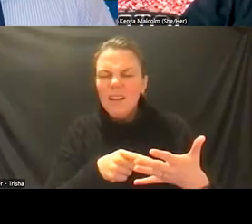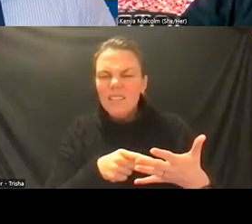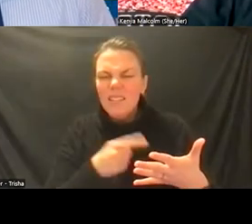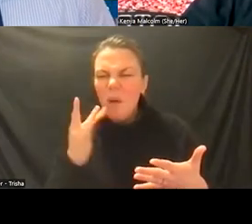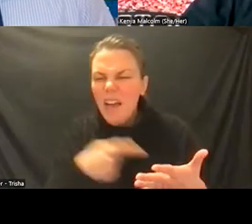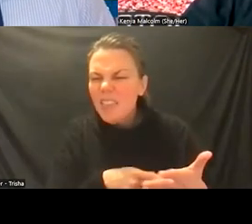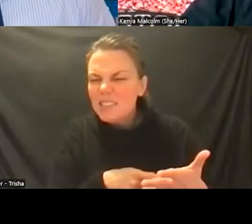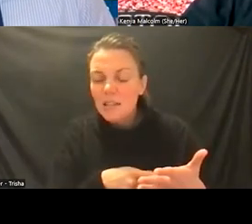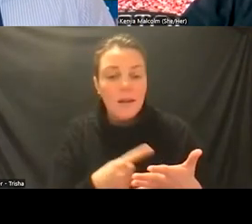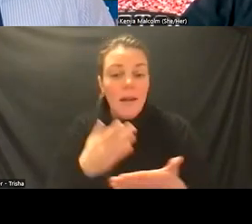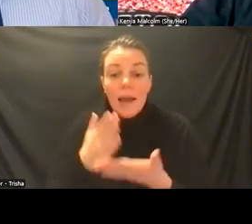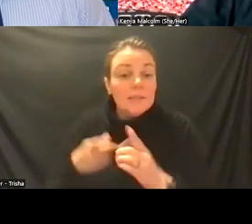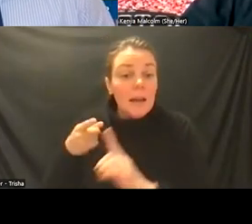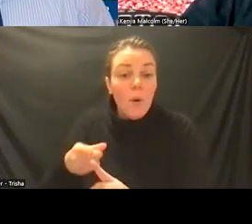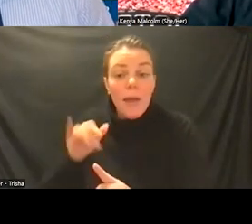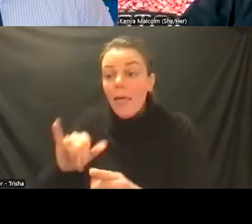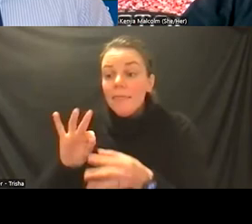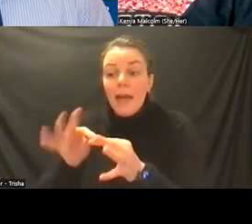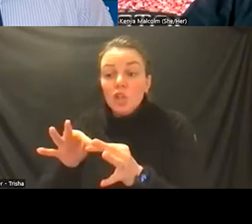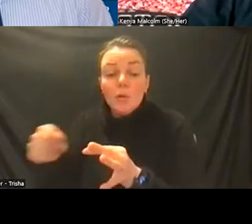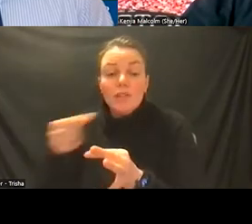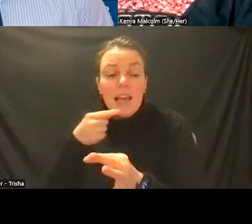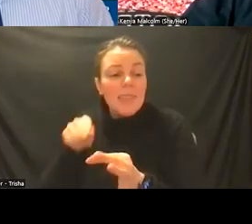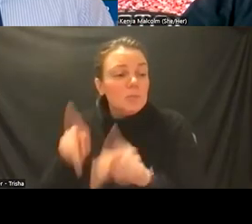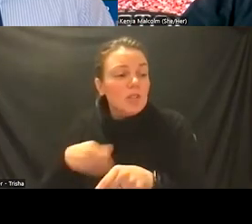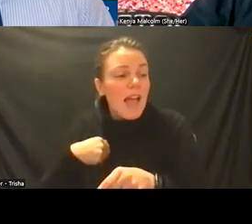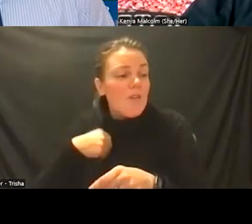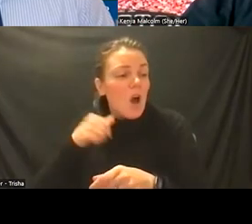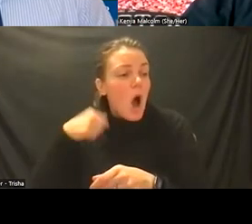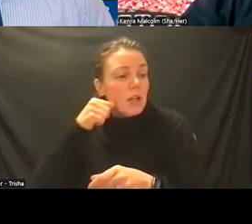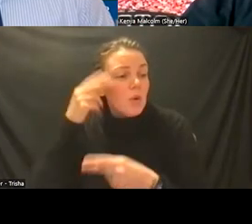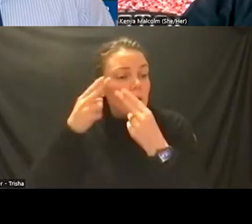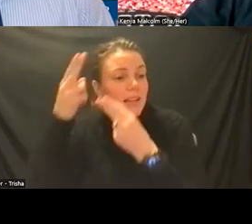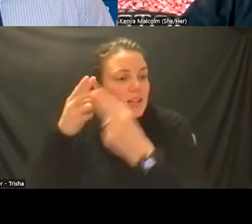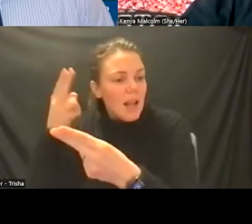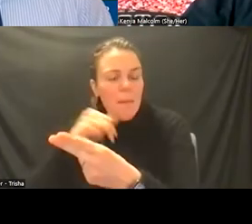that somebody has auditory hallucination and not put it in the context of somebody's